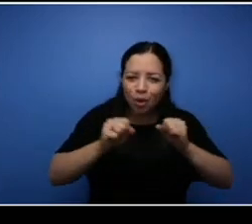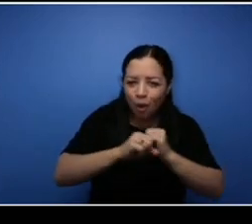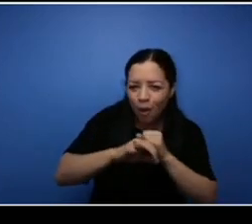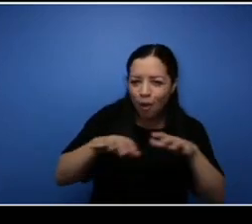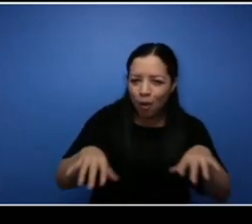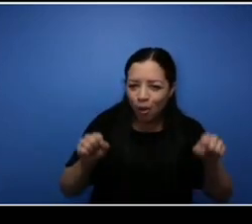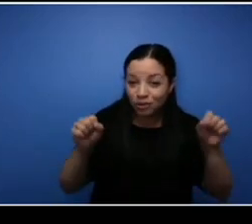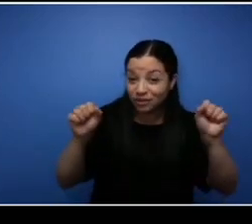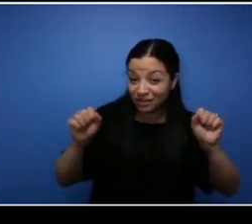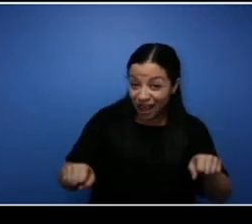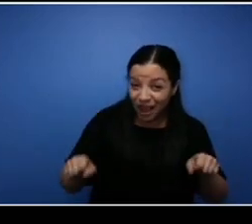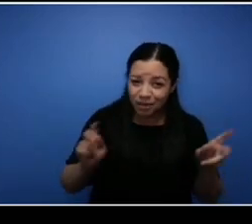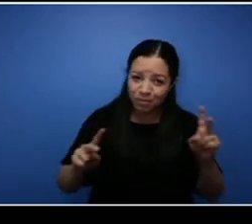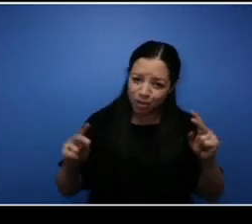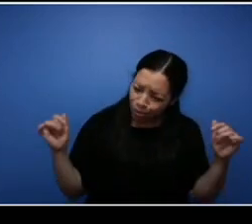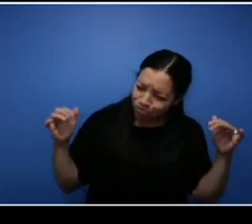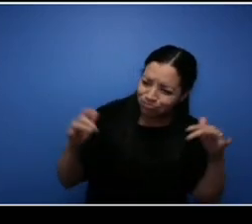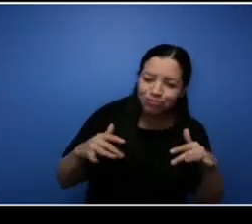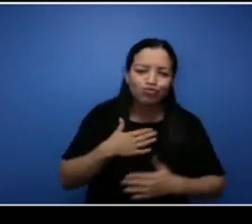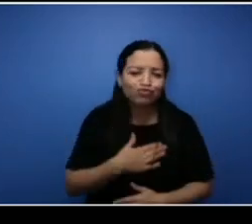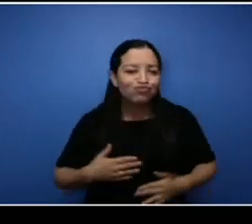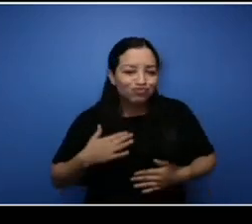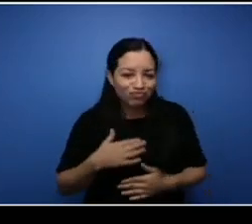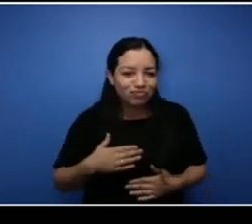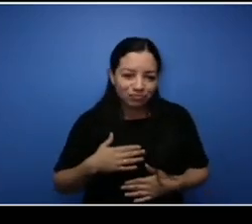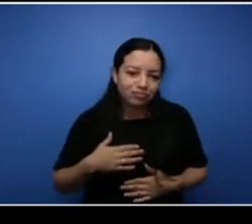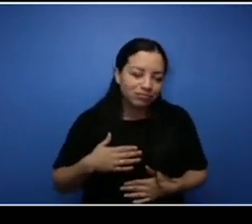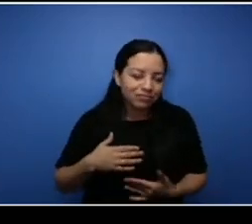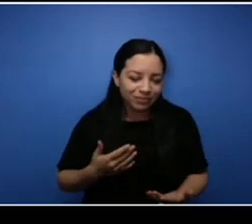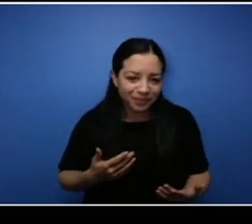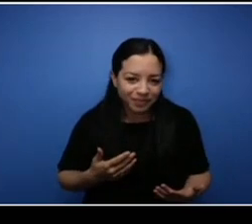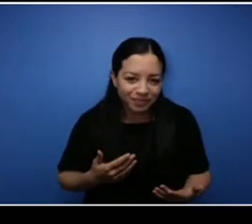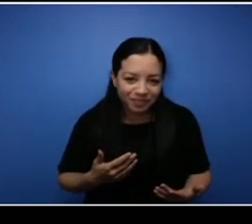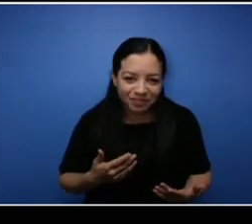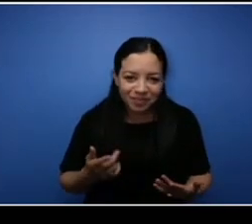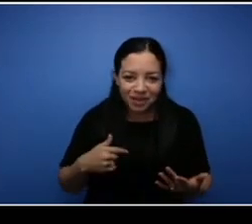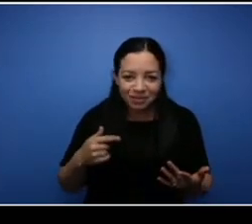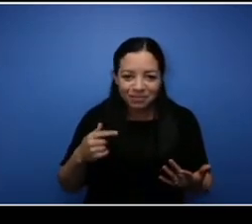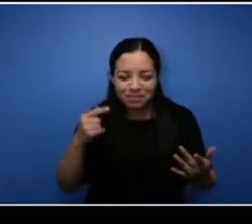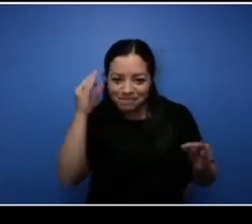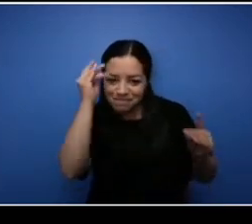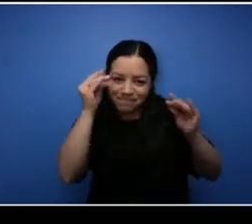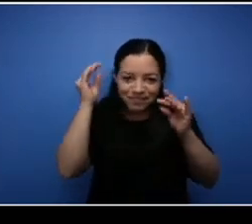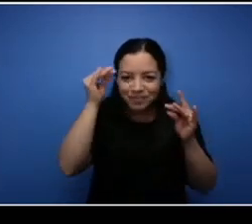time. so it's something that's on the list I'm hoping it could happen like sooner than